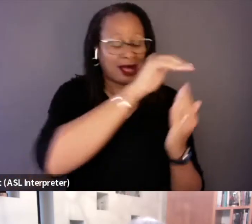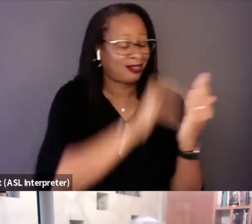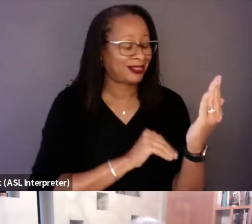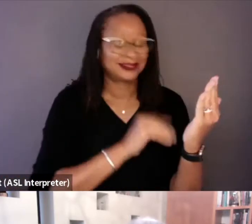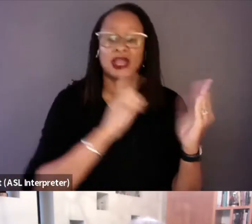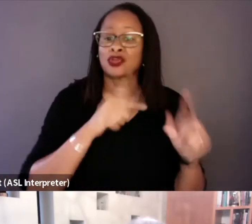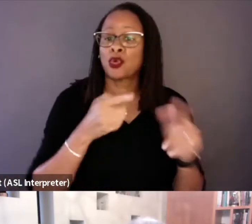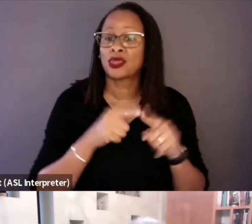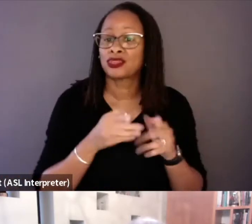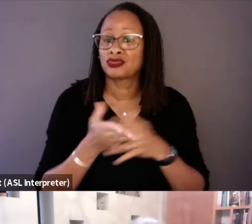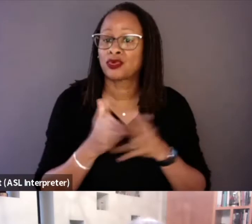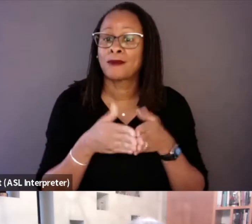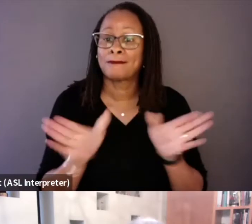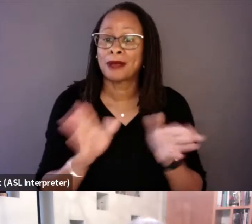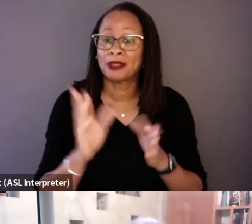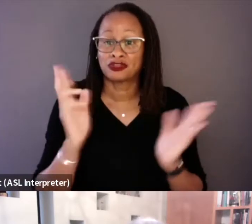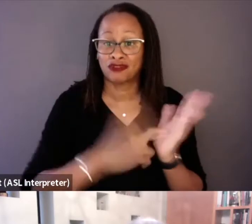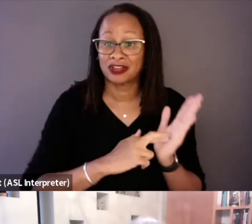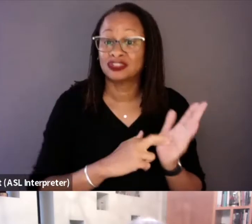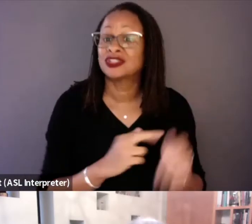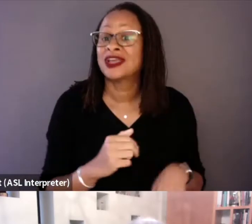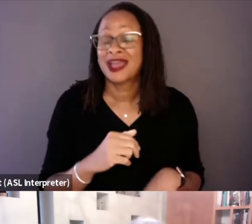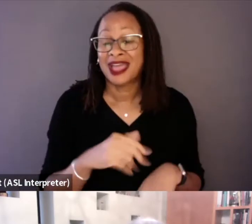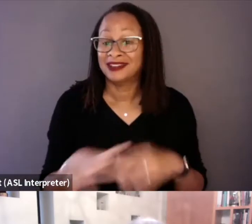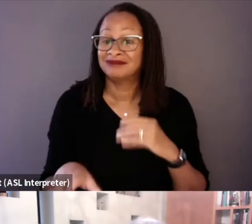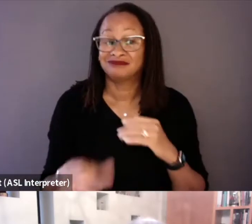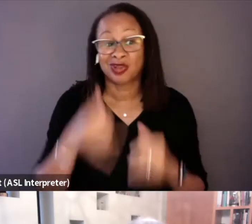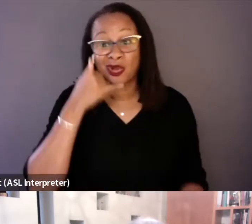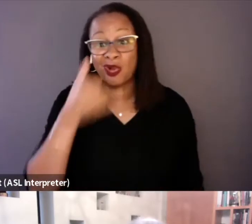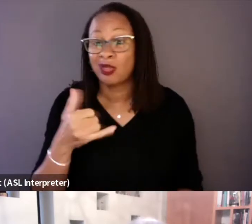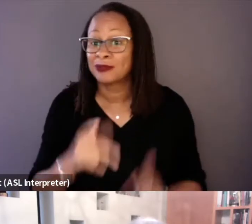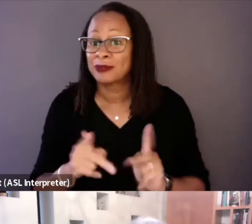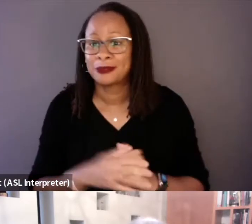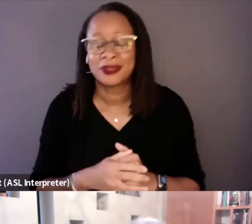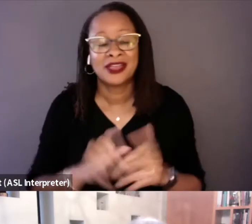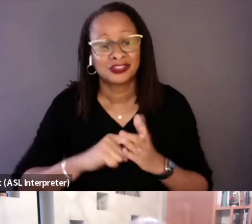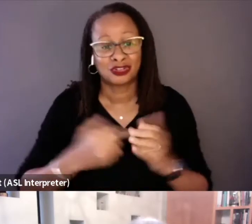and really just getting on the phone with people in the beginning to have some of those conversations,